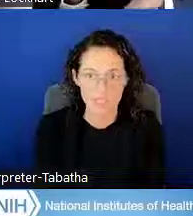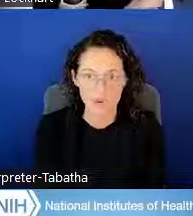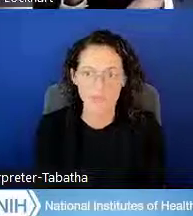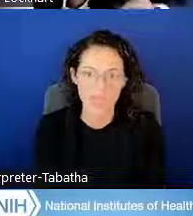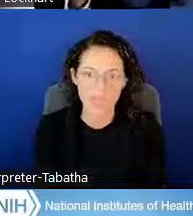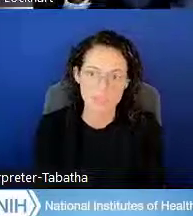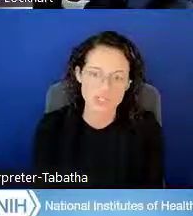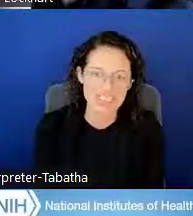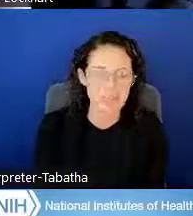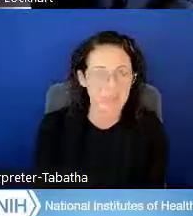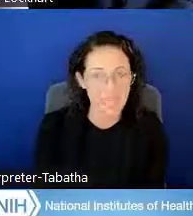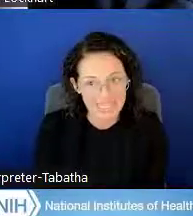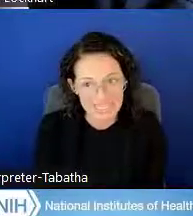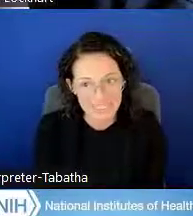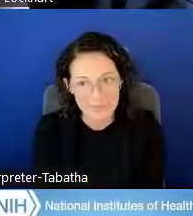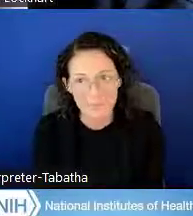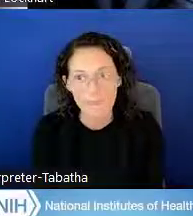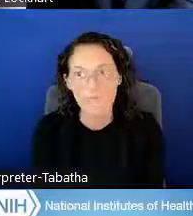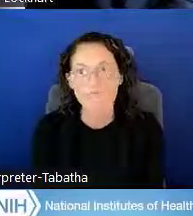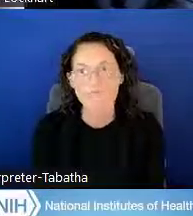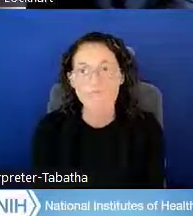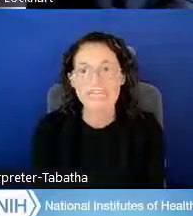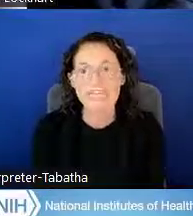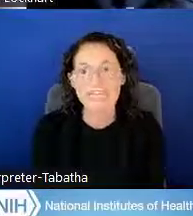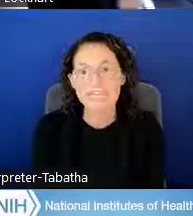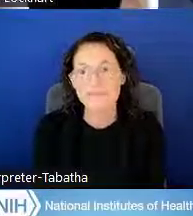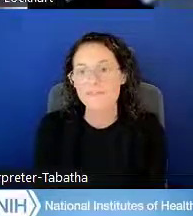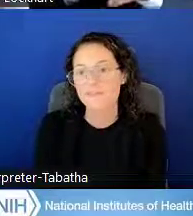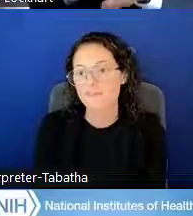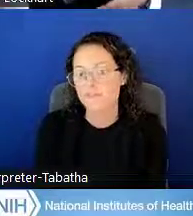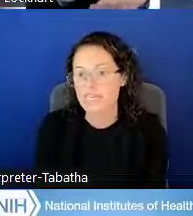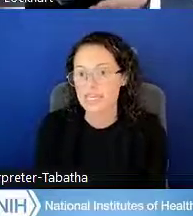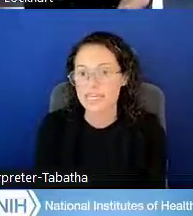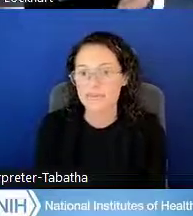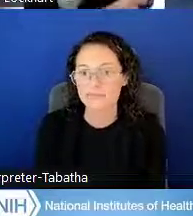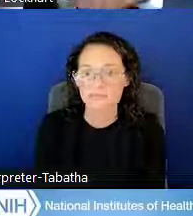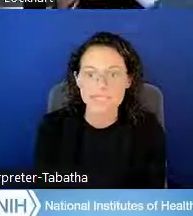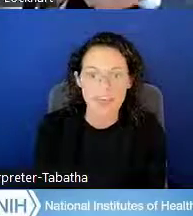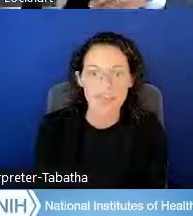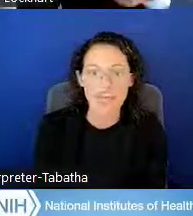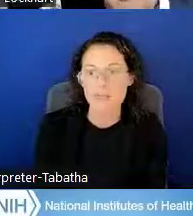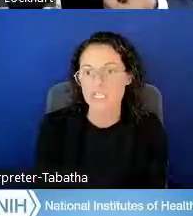So the answer is, it depends if the 10,000